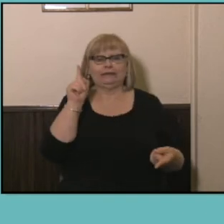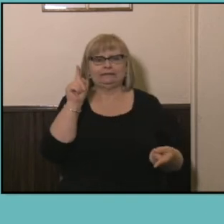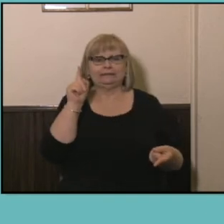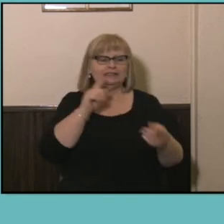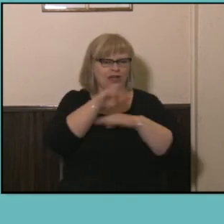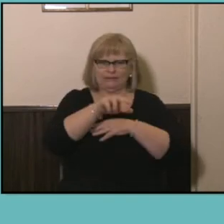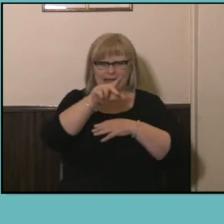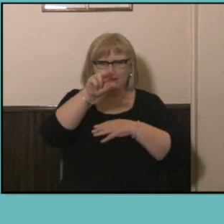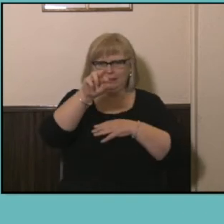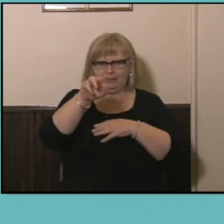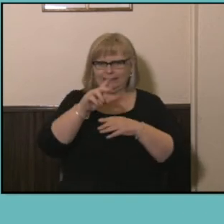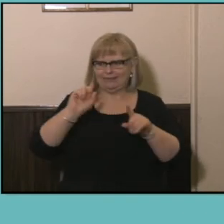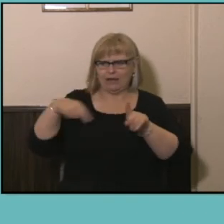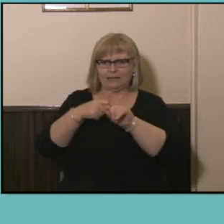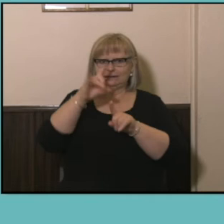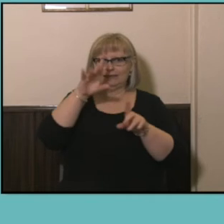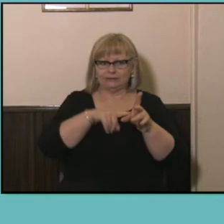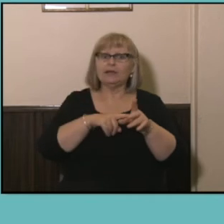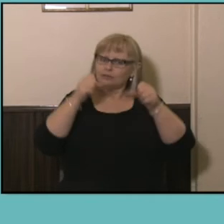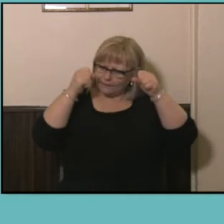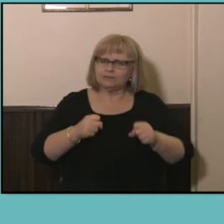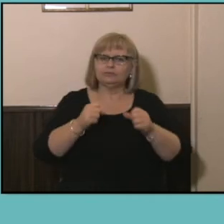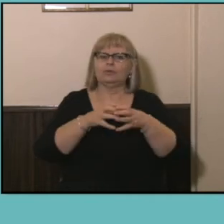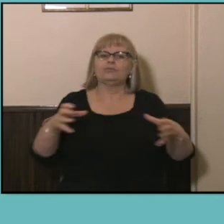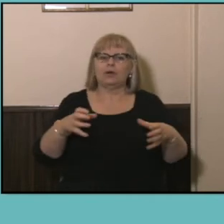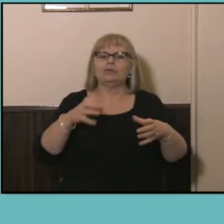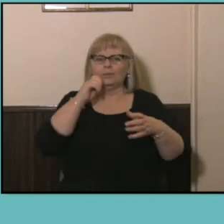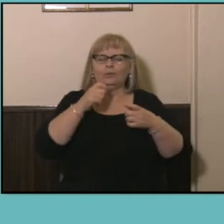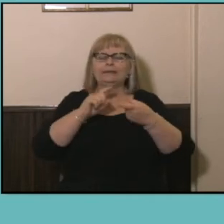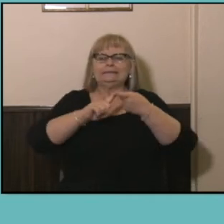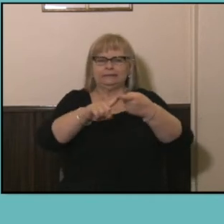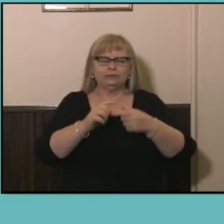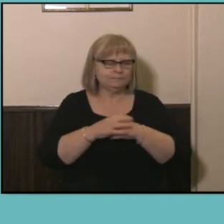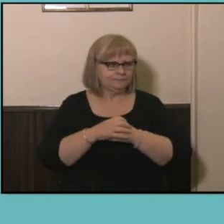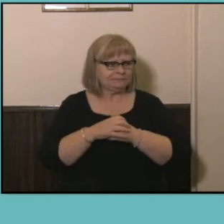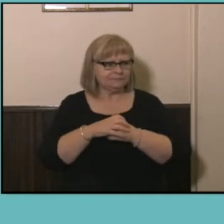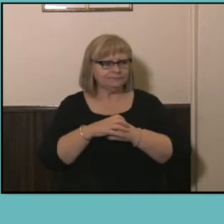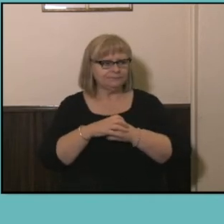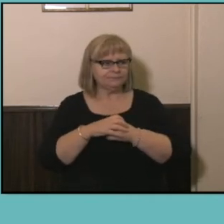doubled in the last ten years so strong growth that will continue for future Censuses.